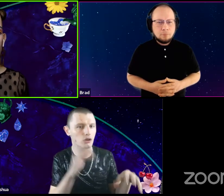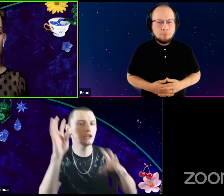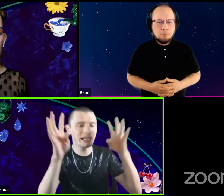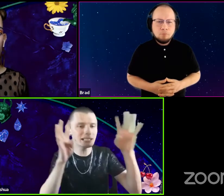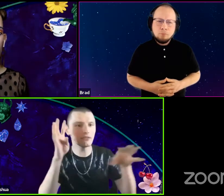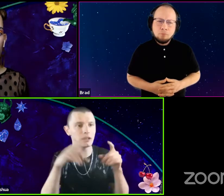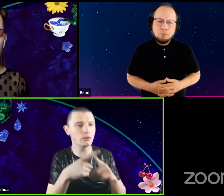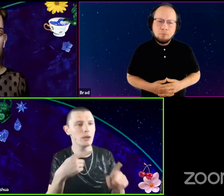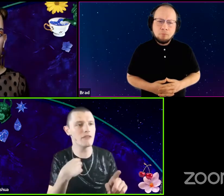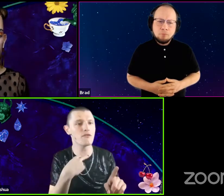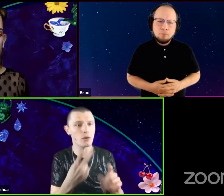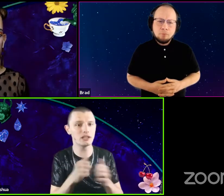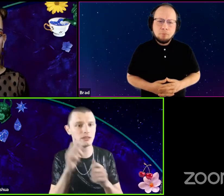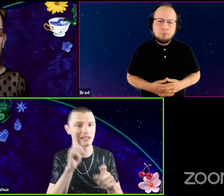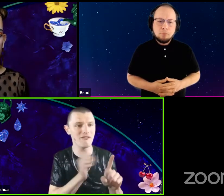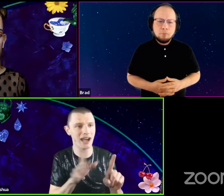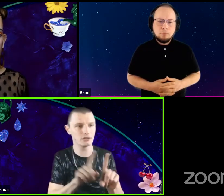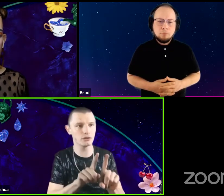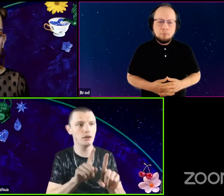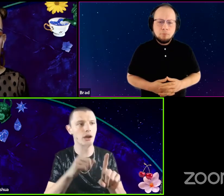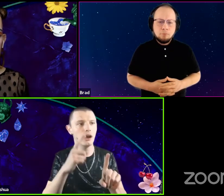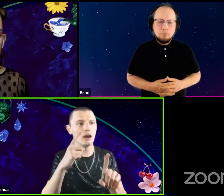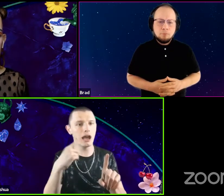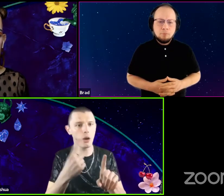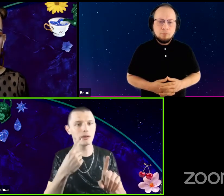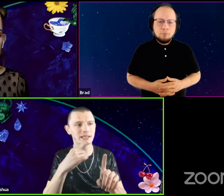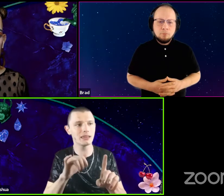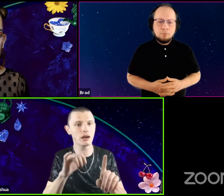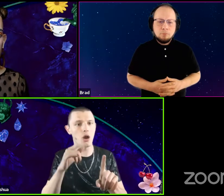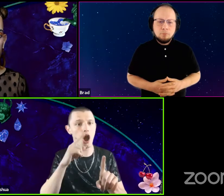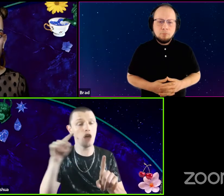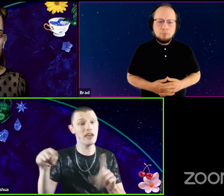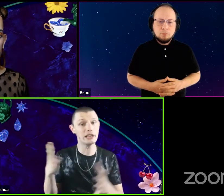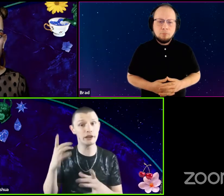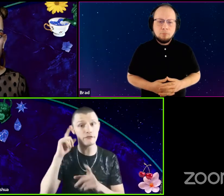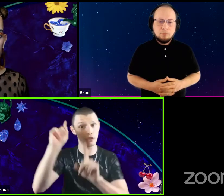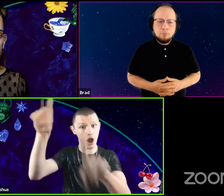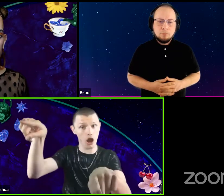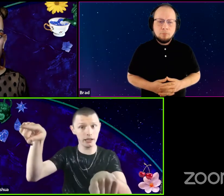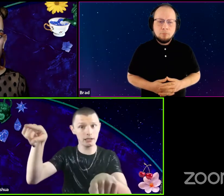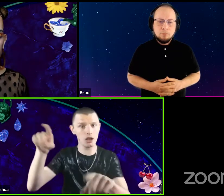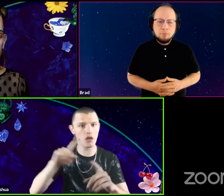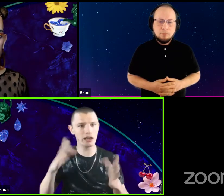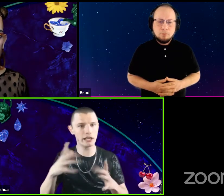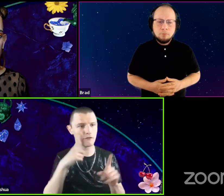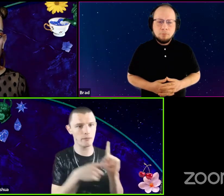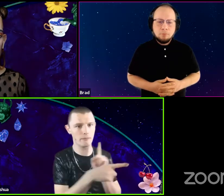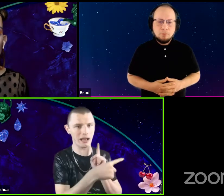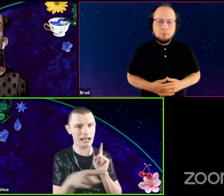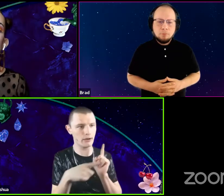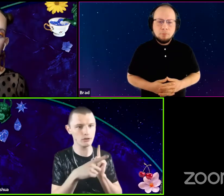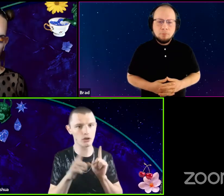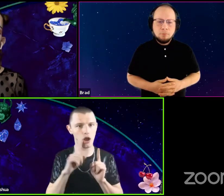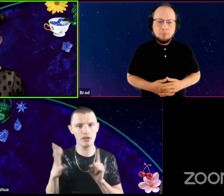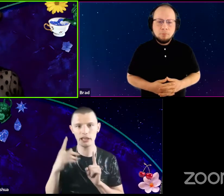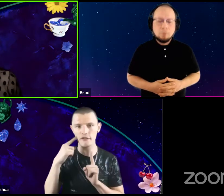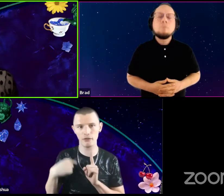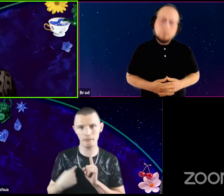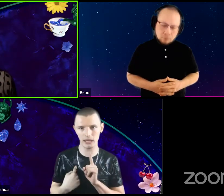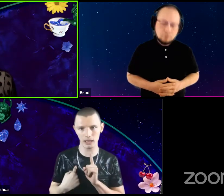creatively, when you have a voice with the deaf actor, I always say like, are they here for the audience? Are they here for my characters? Or are they here for me?